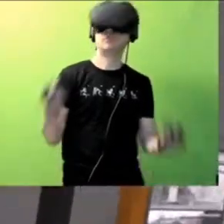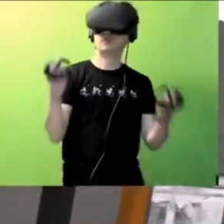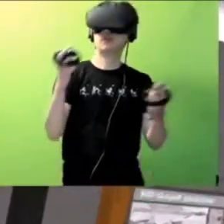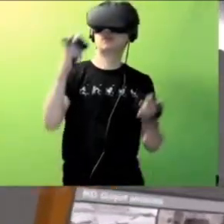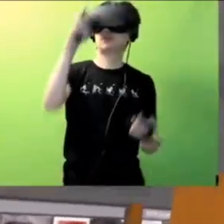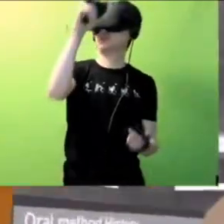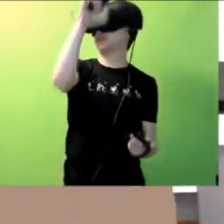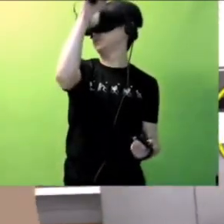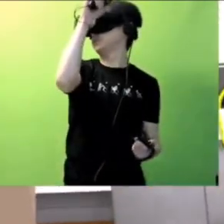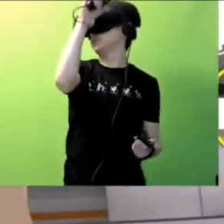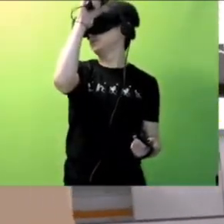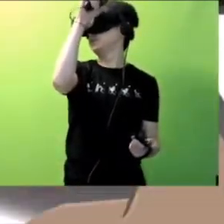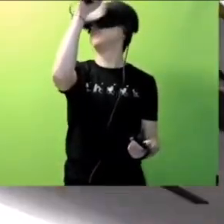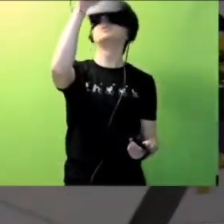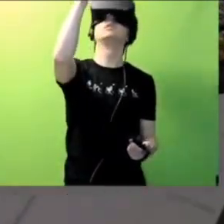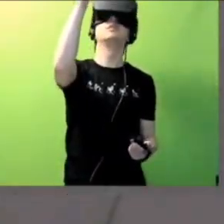Go upstairs